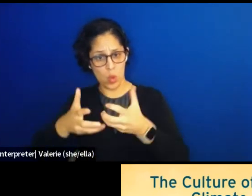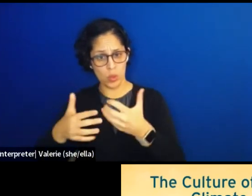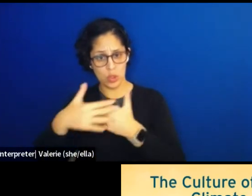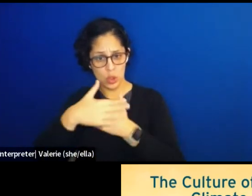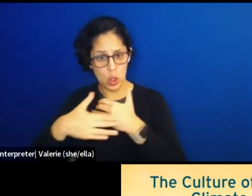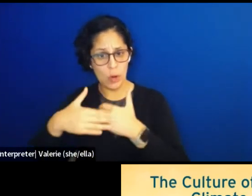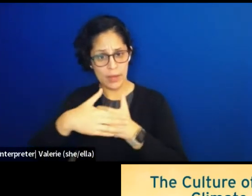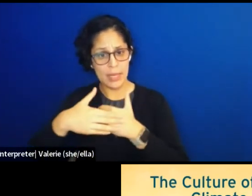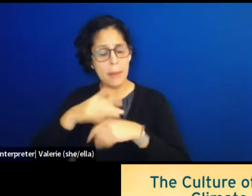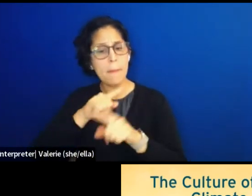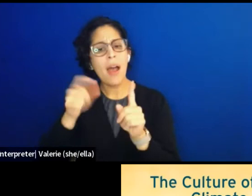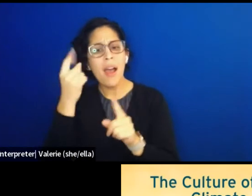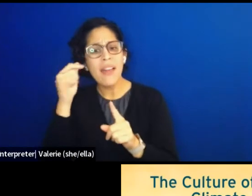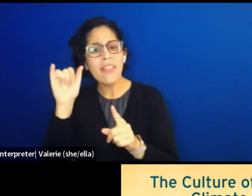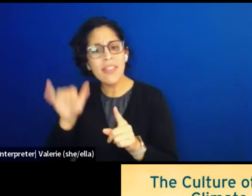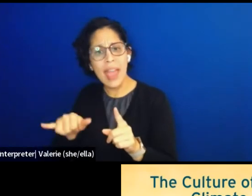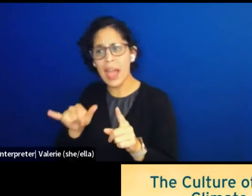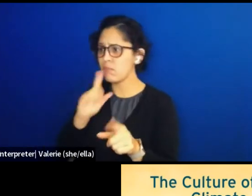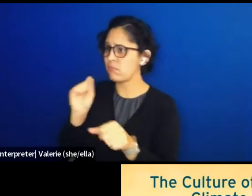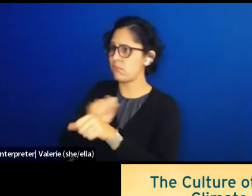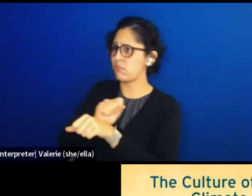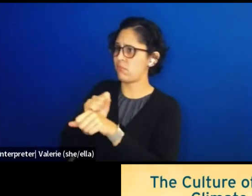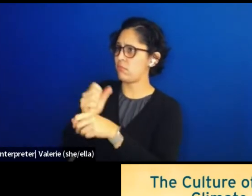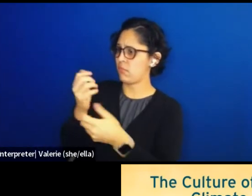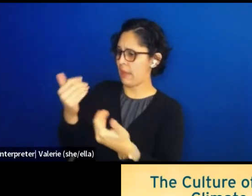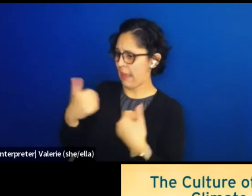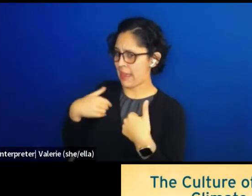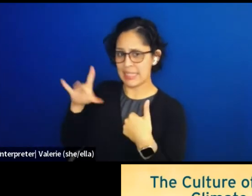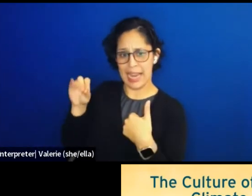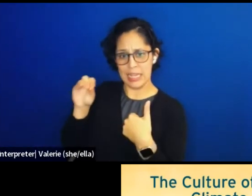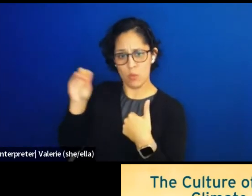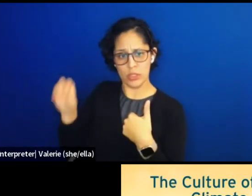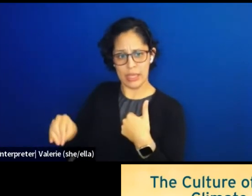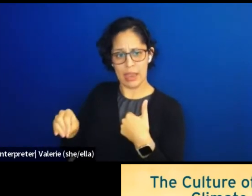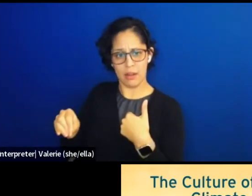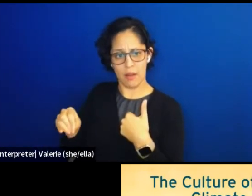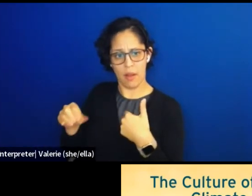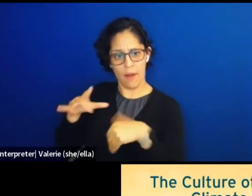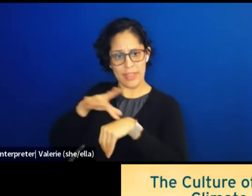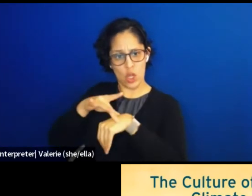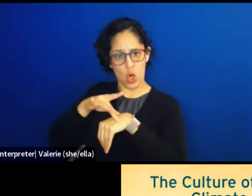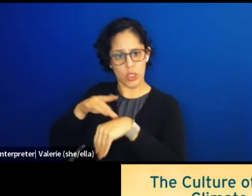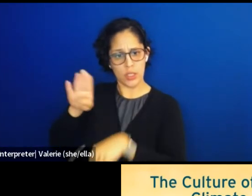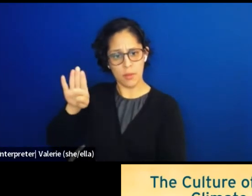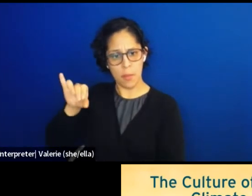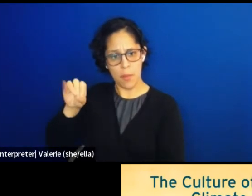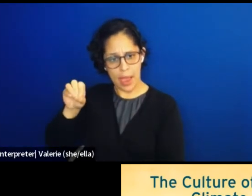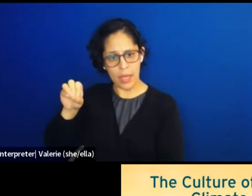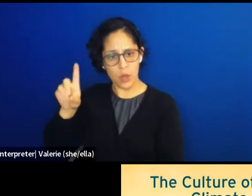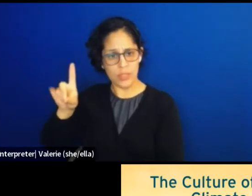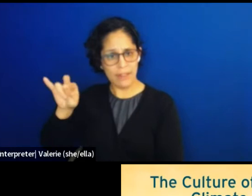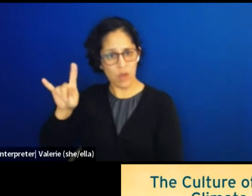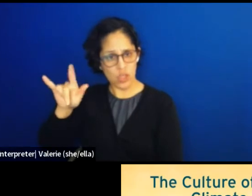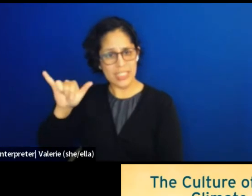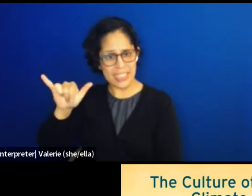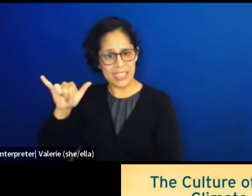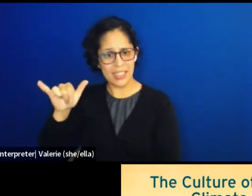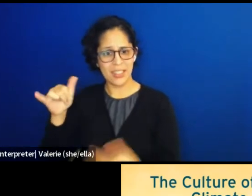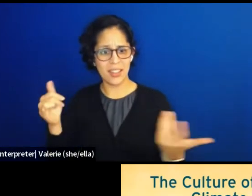And you know, so often when I hear my fellow subtler say, or when I say it myself, I don't know what to do.